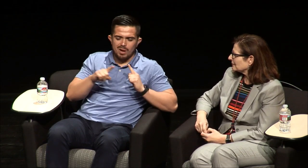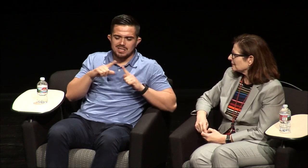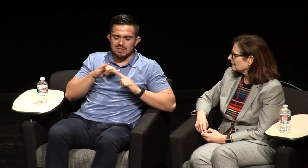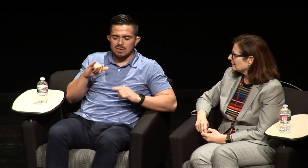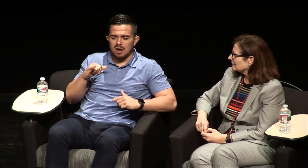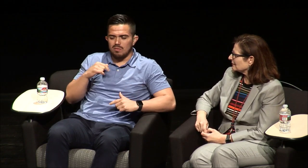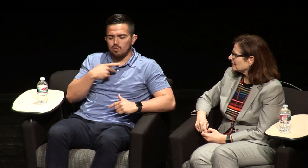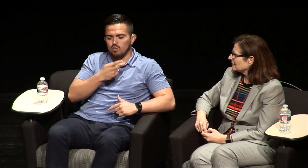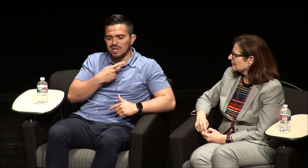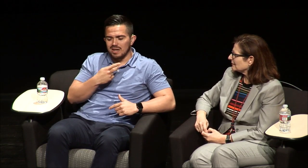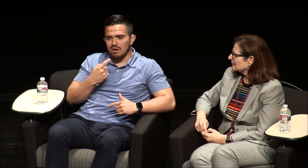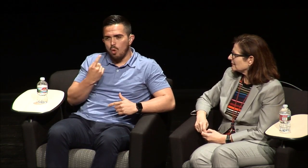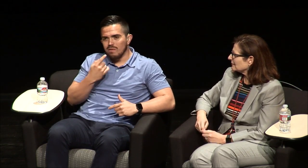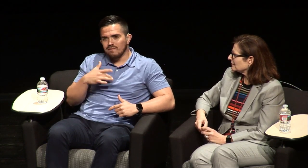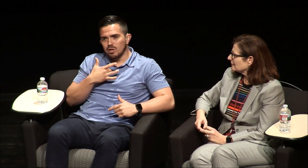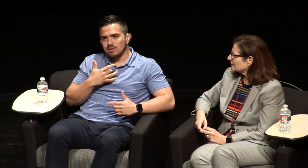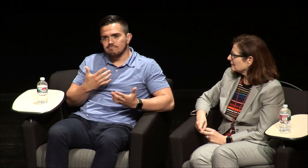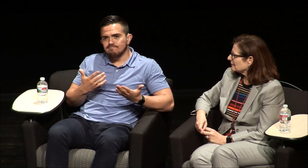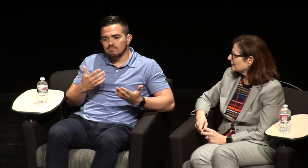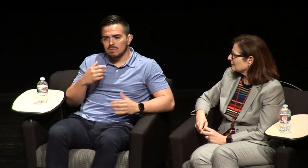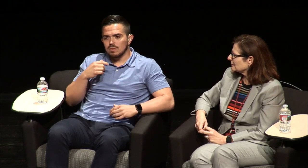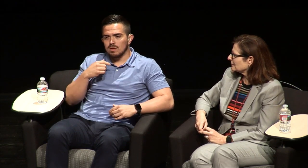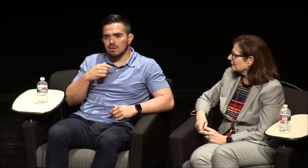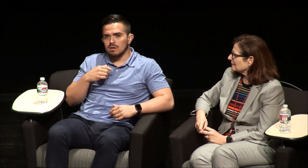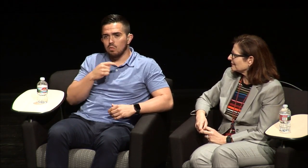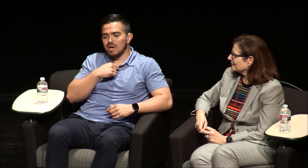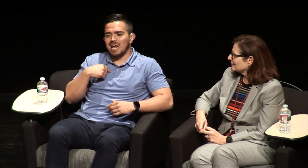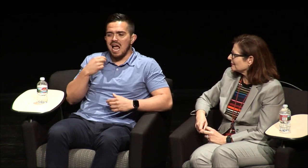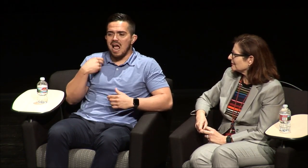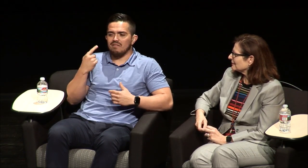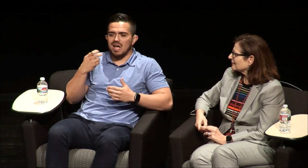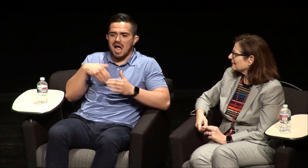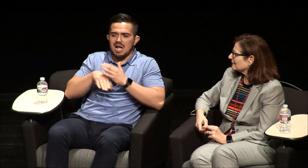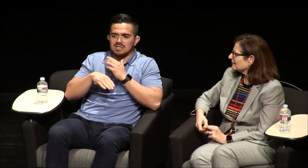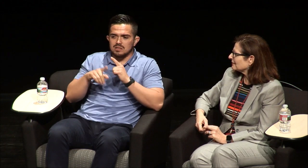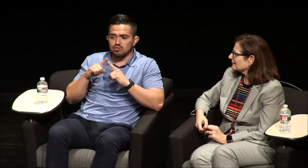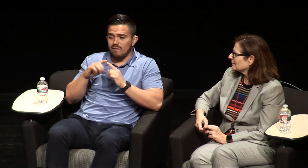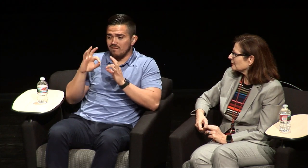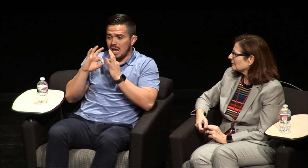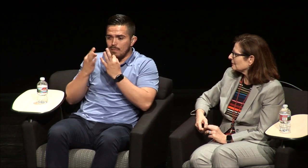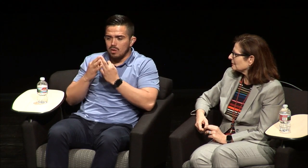sign with each other but at the same time the two of us always felt like it'd